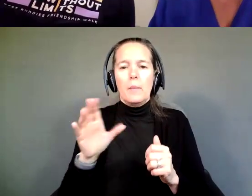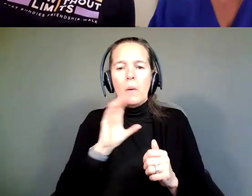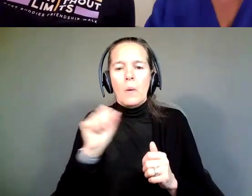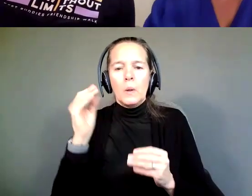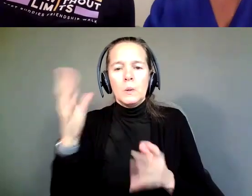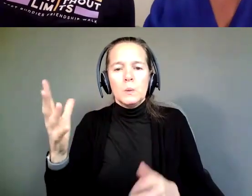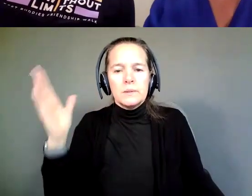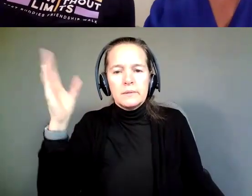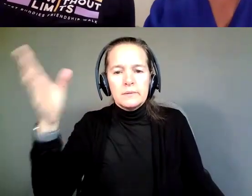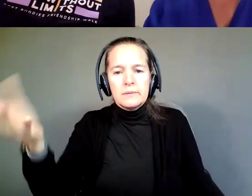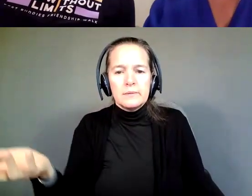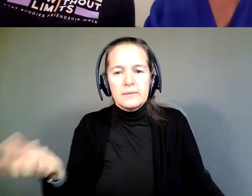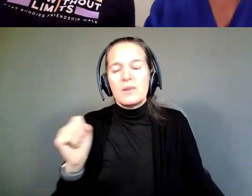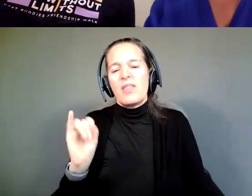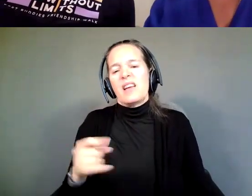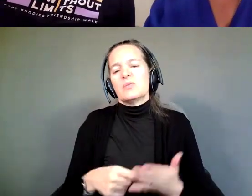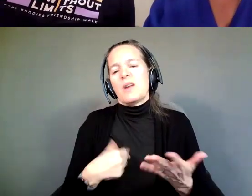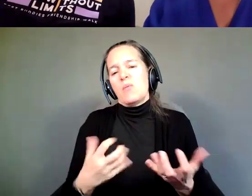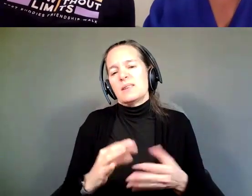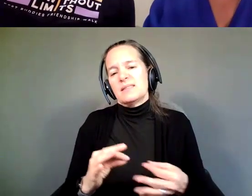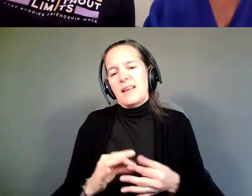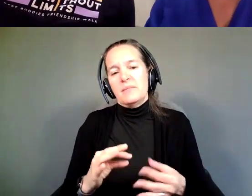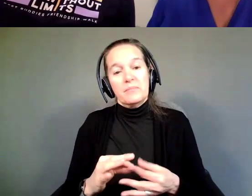That's what I would like to see. And that's our advice.